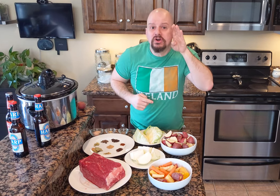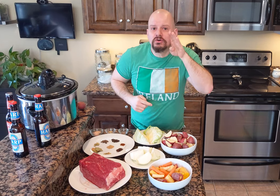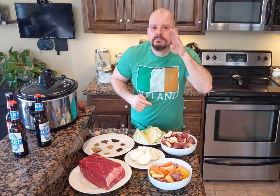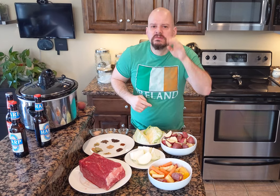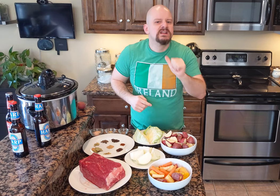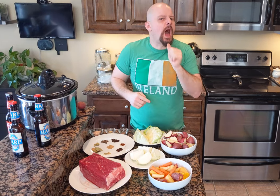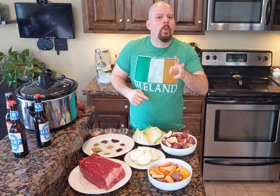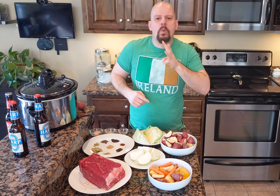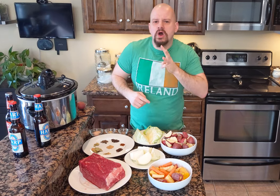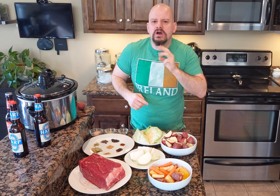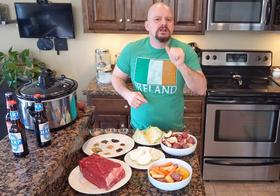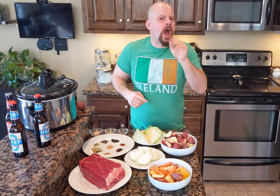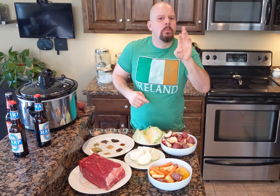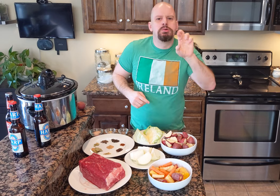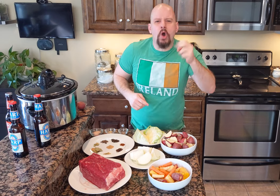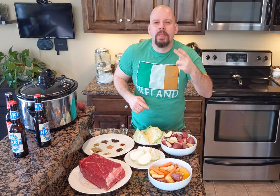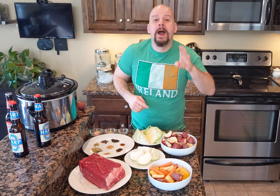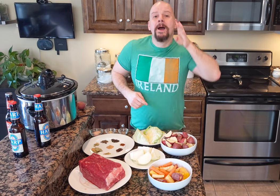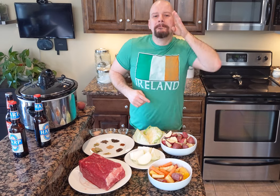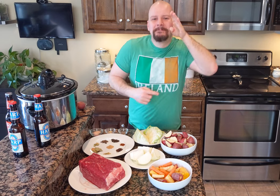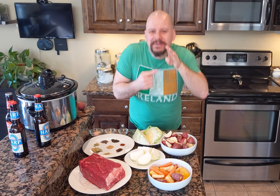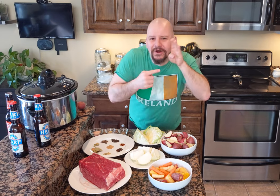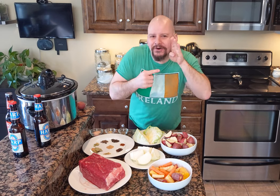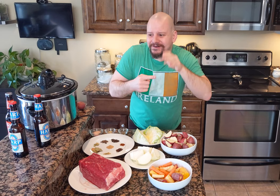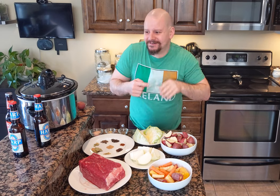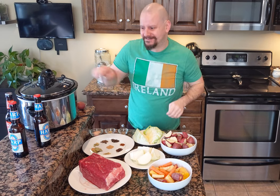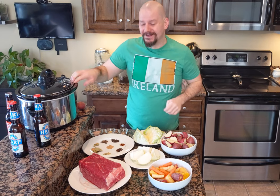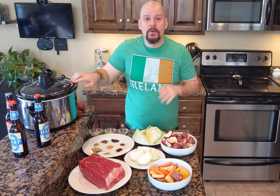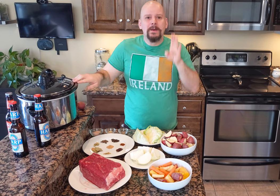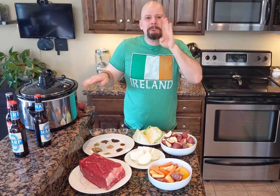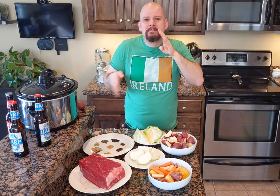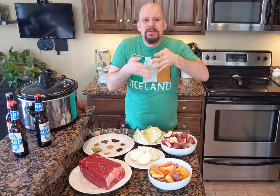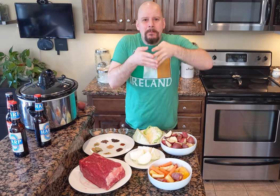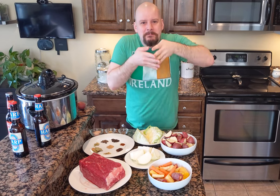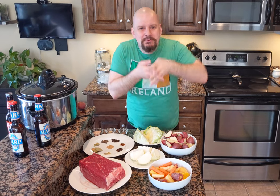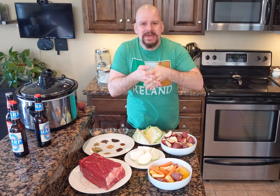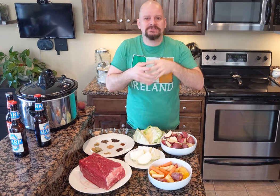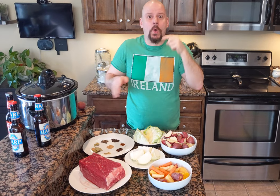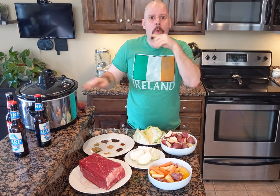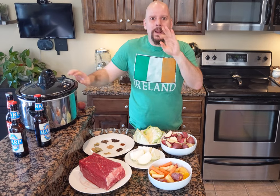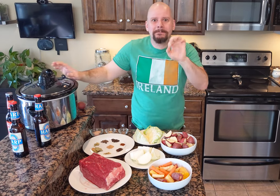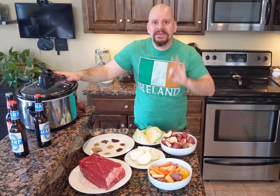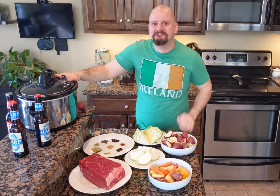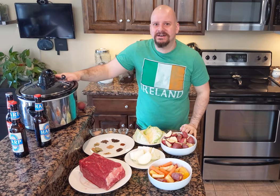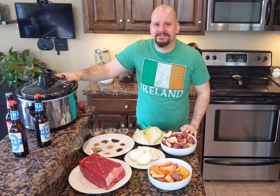Not water, not broth... Beer! It is a beer brined corned beef!